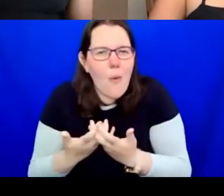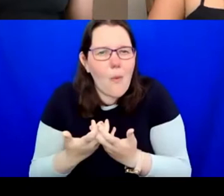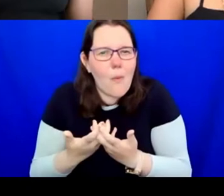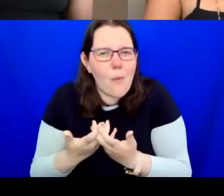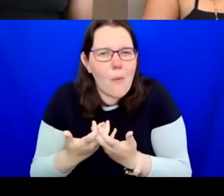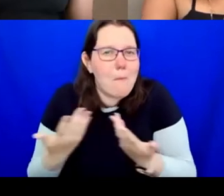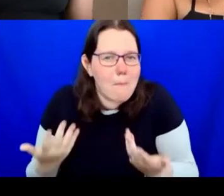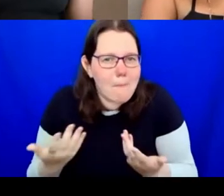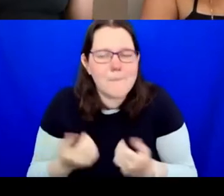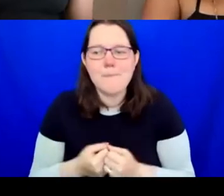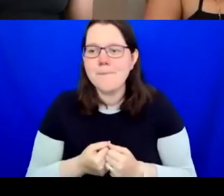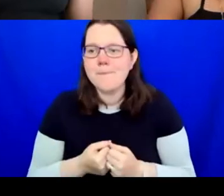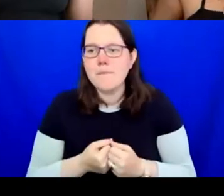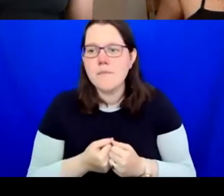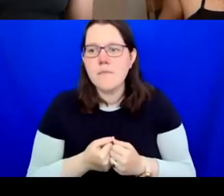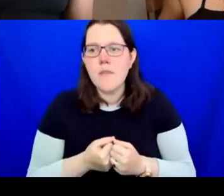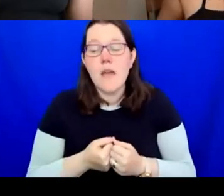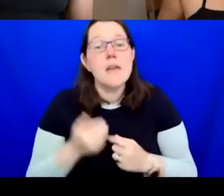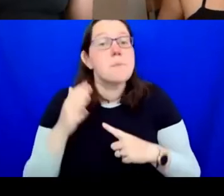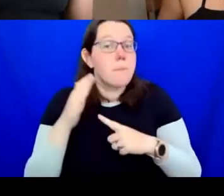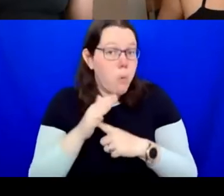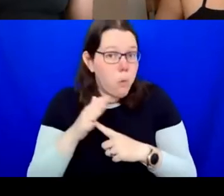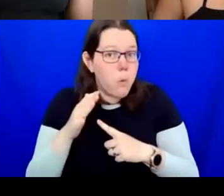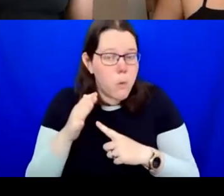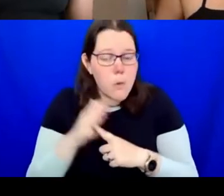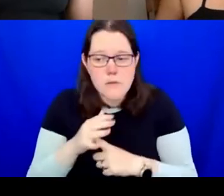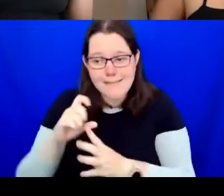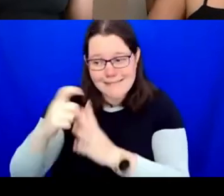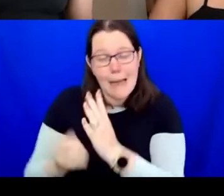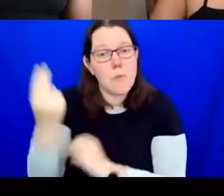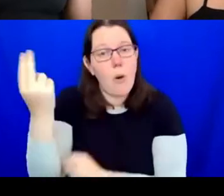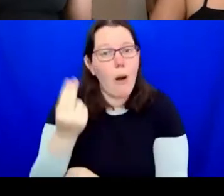It is also important that we give disabled artists the opportunity to comment on a range